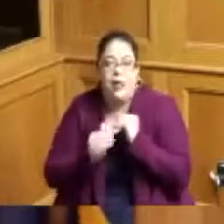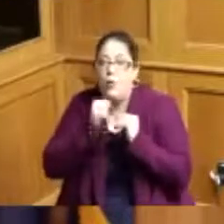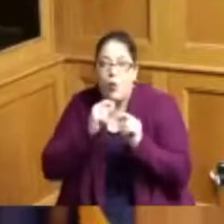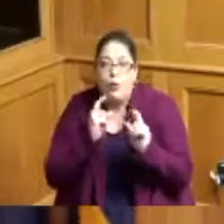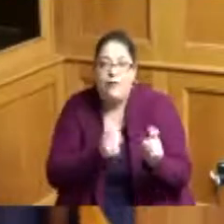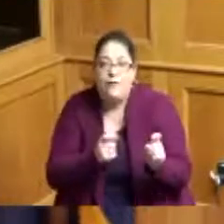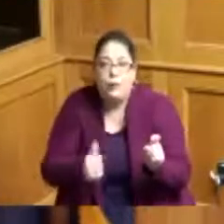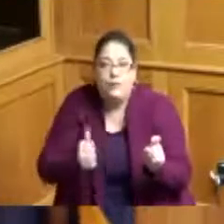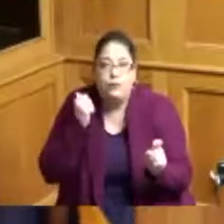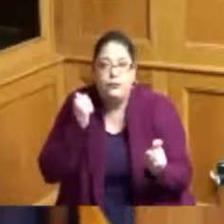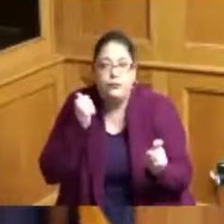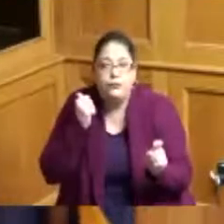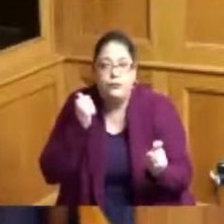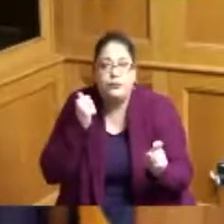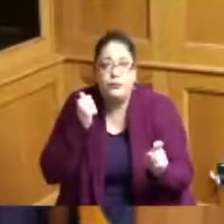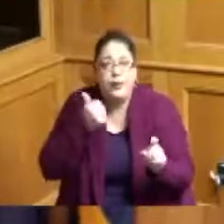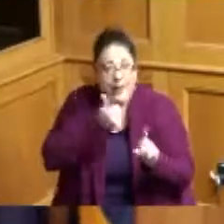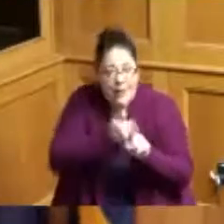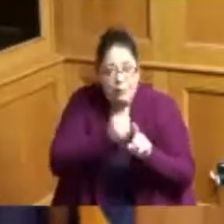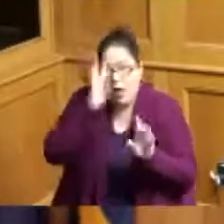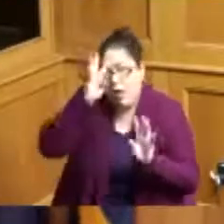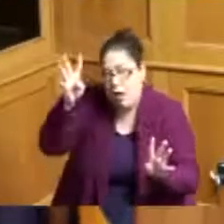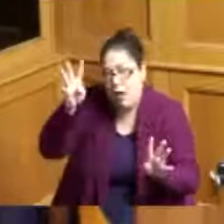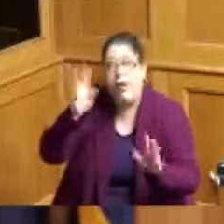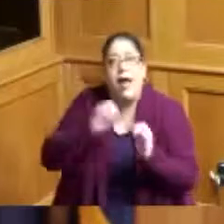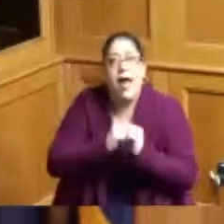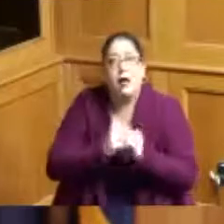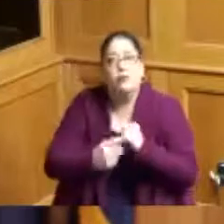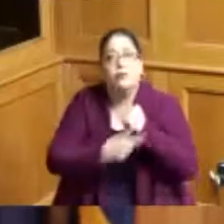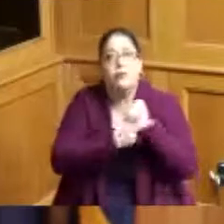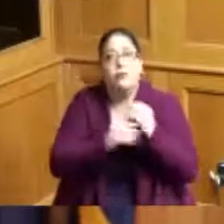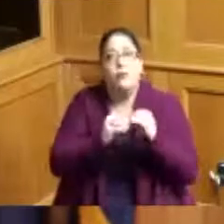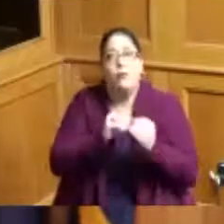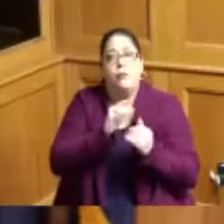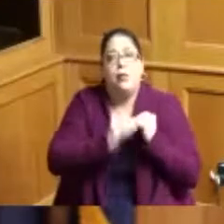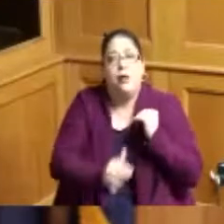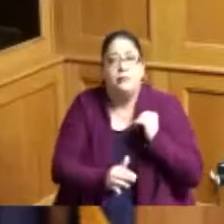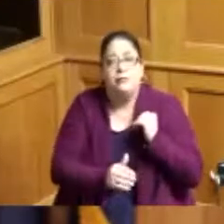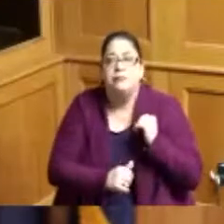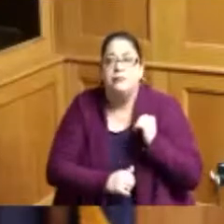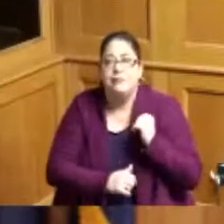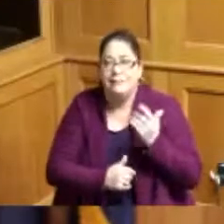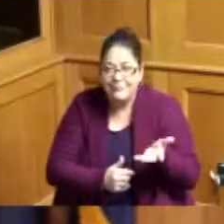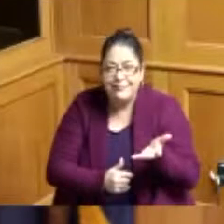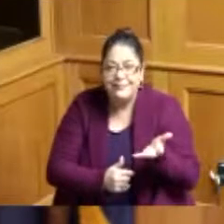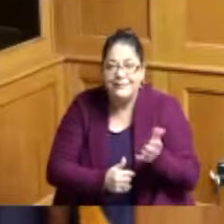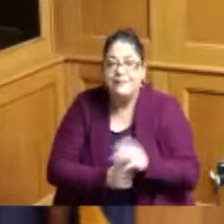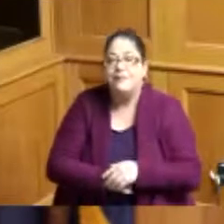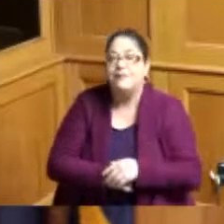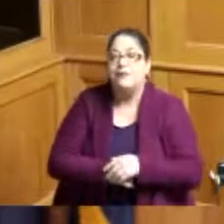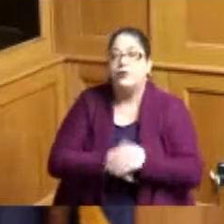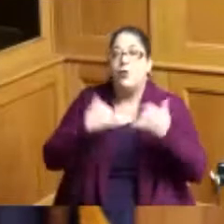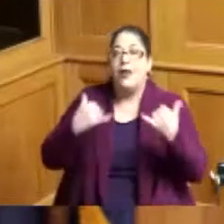the next generations can go even further than we have gone so I'm excited about always celebrating